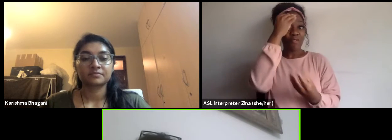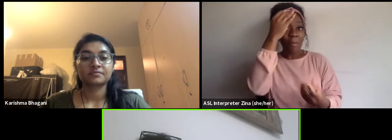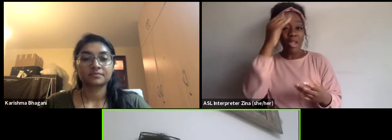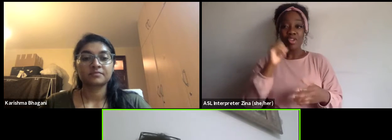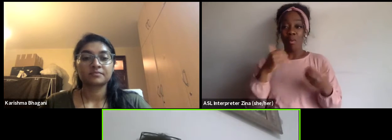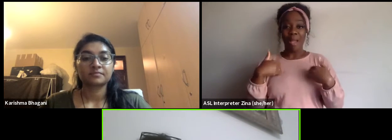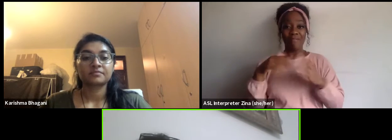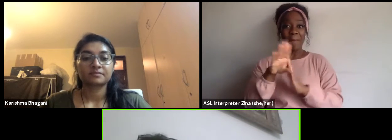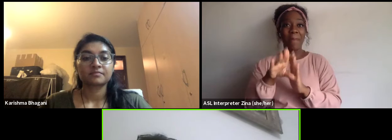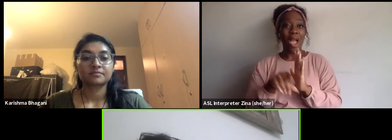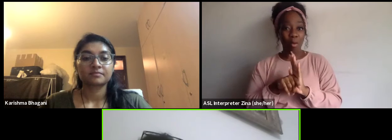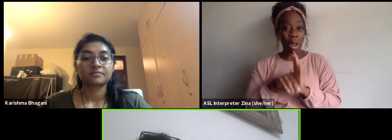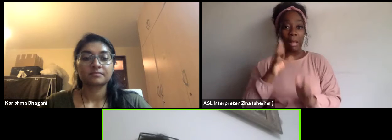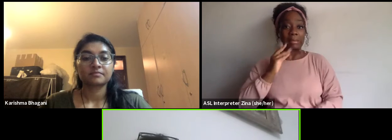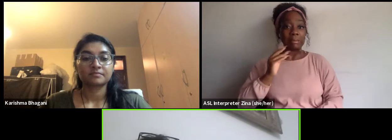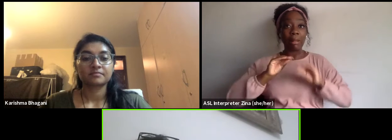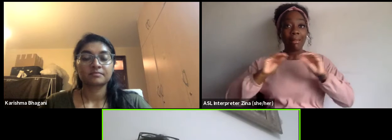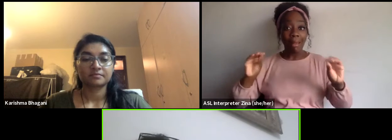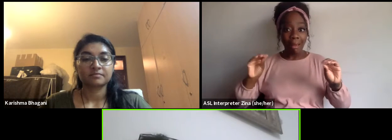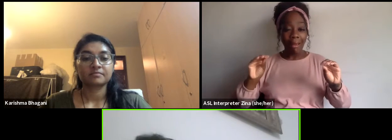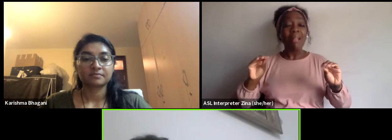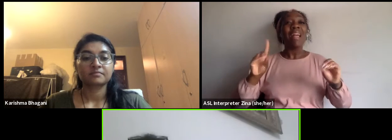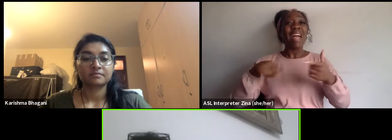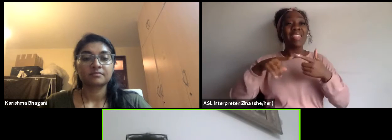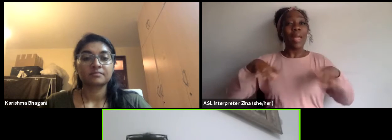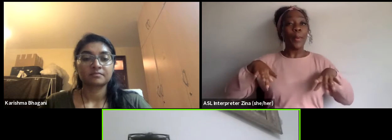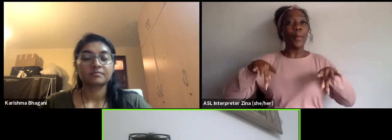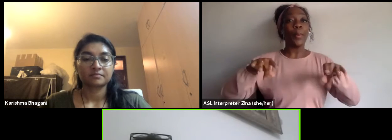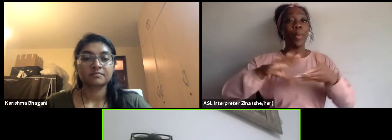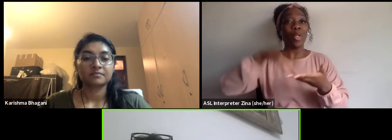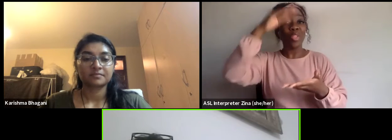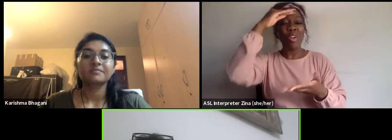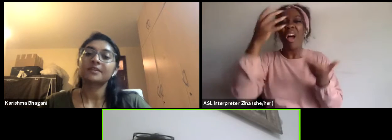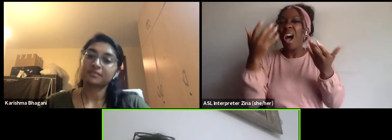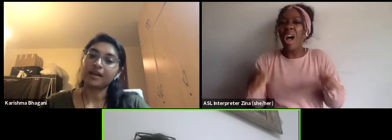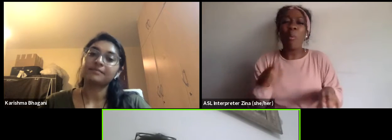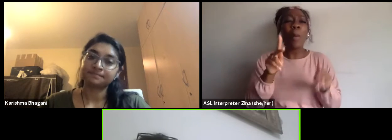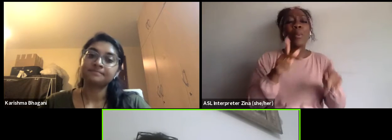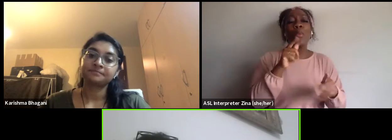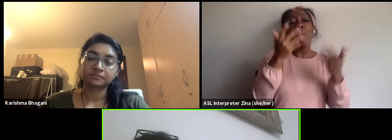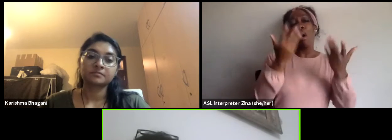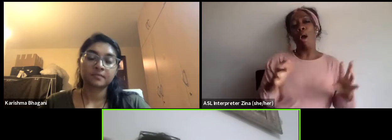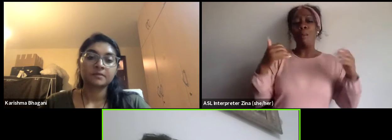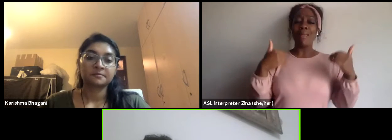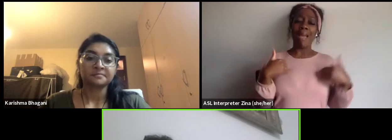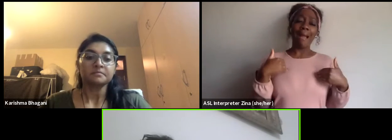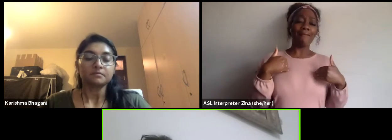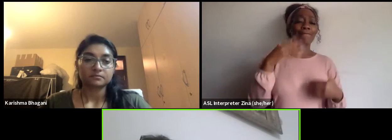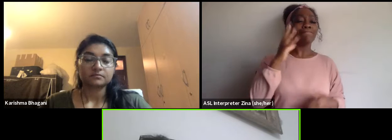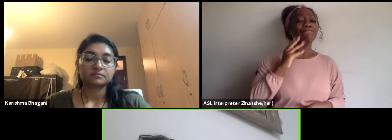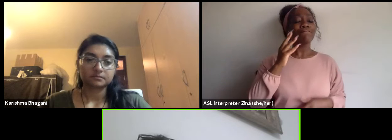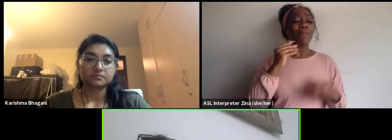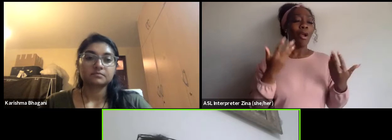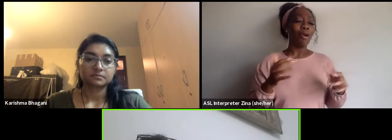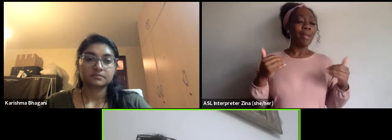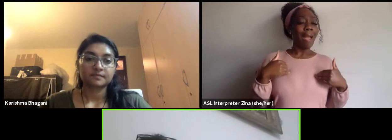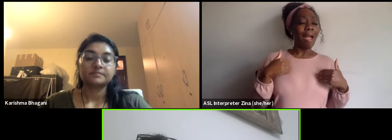For people coming from other backgrounds and then just to fundraising because the mindset is completely different.